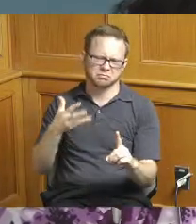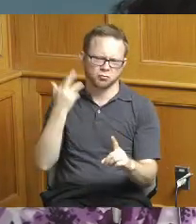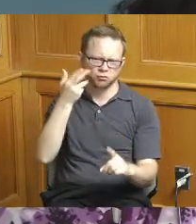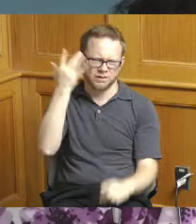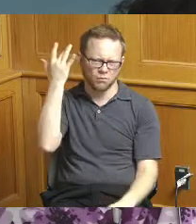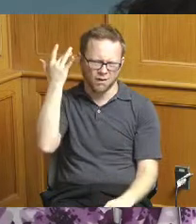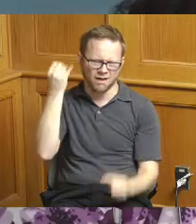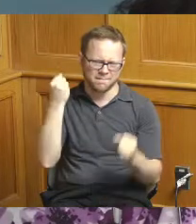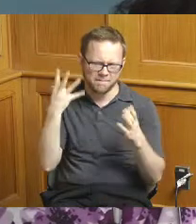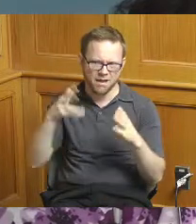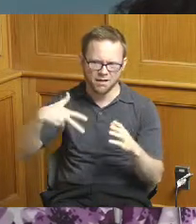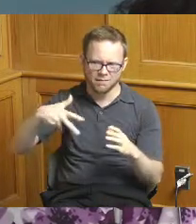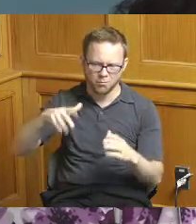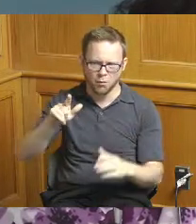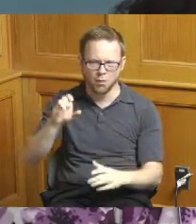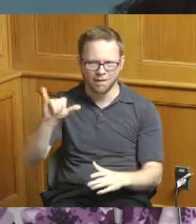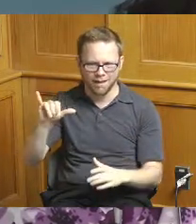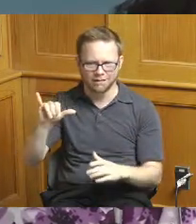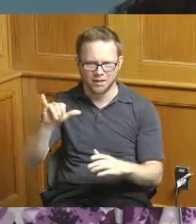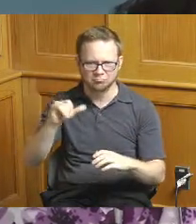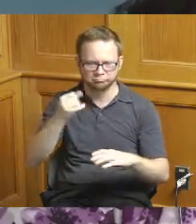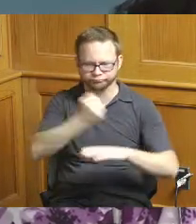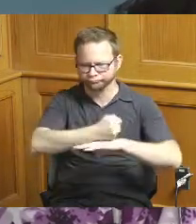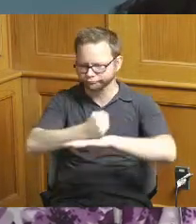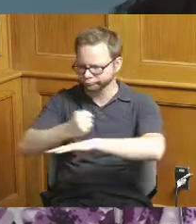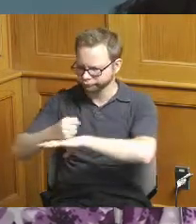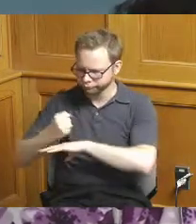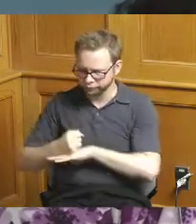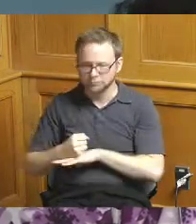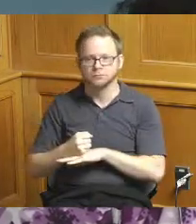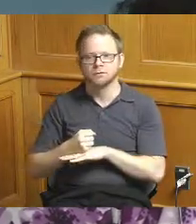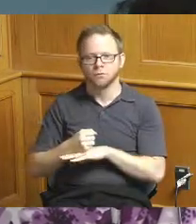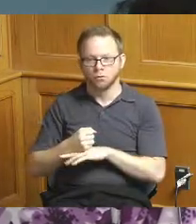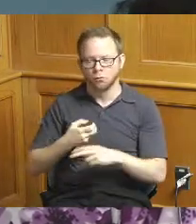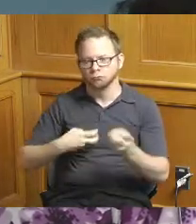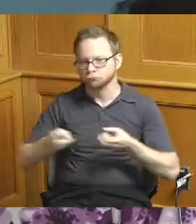because you know bowling alleys roller skating rinks all those kind of things